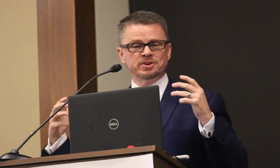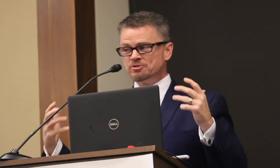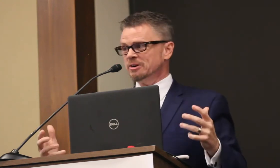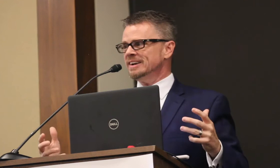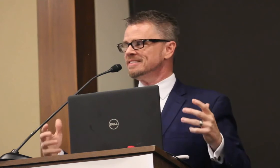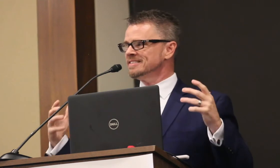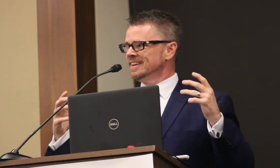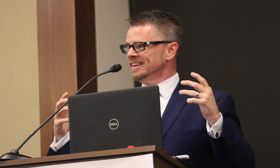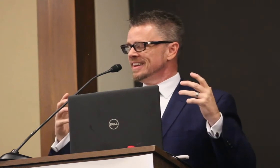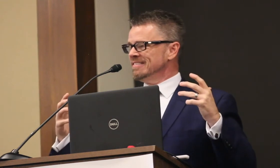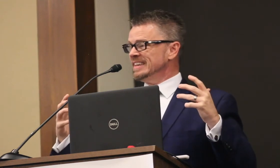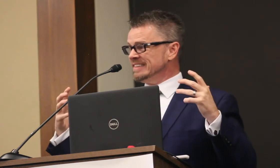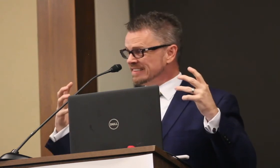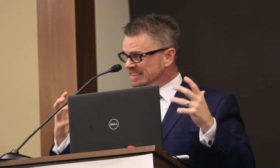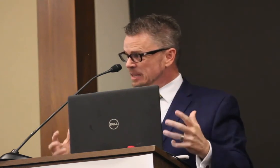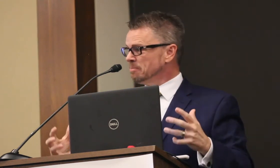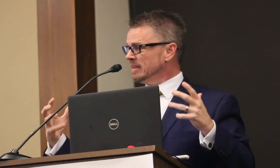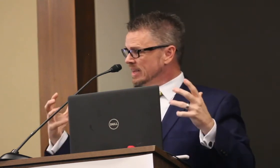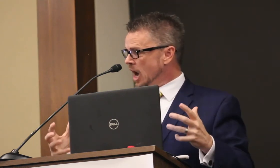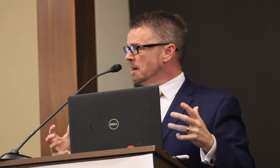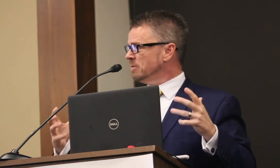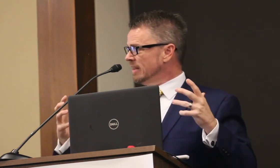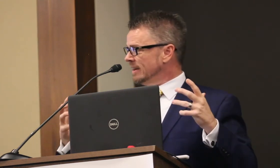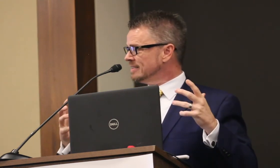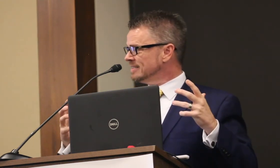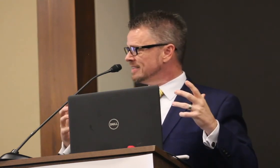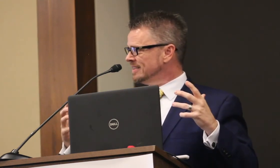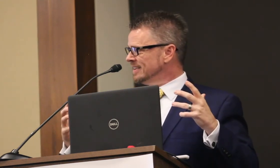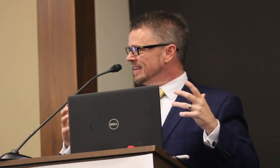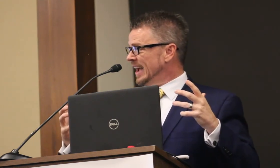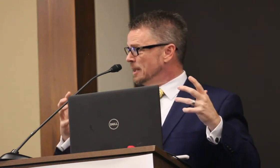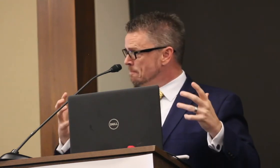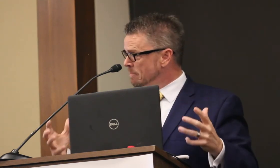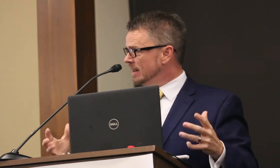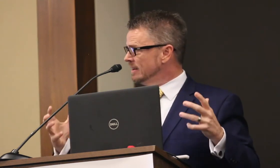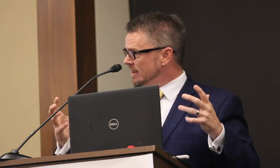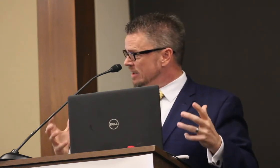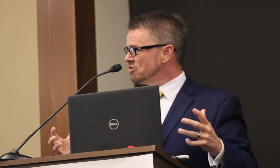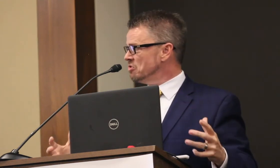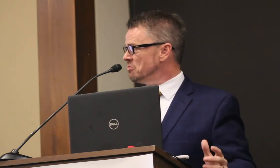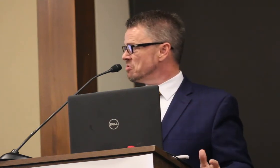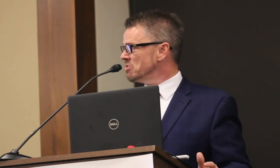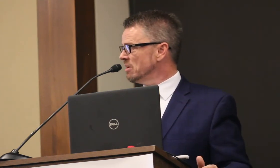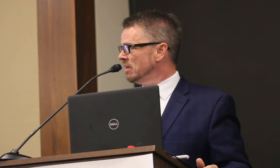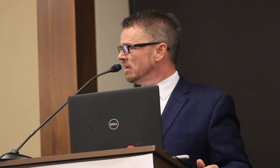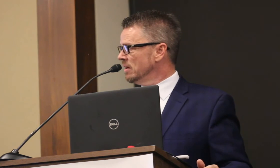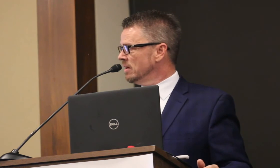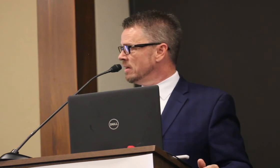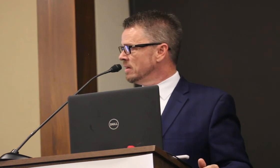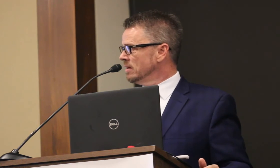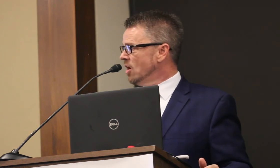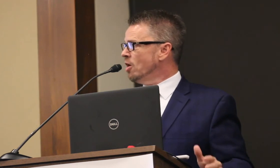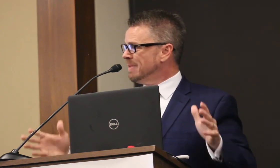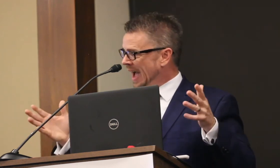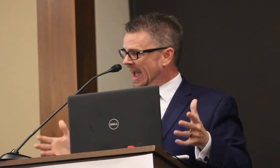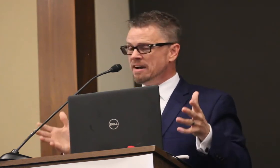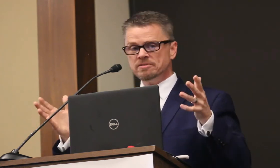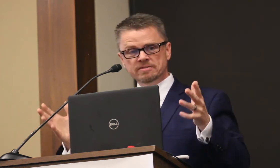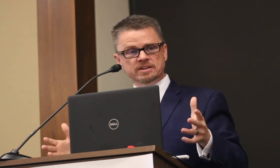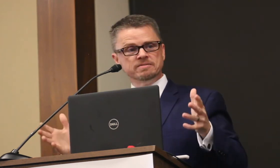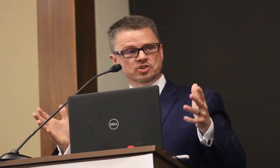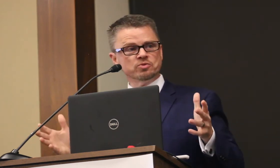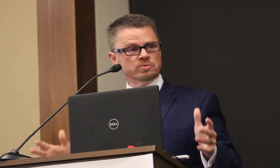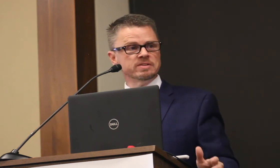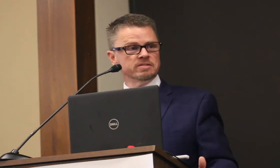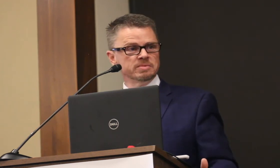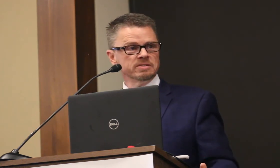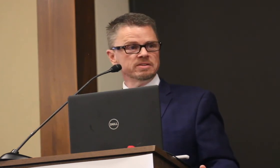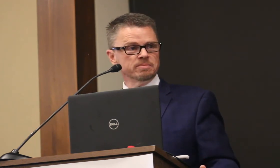to address these deeply complex and embedded issues on behalf of individuals with disabilities